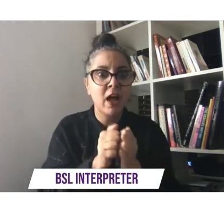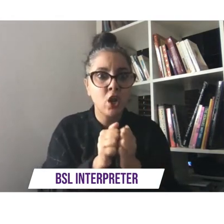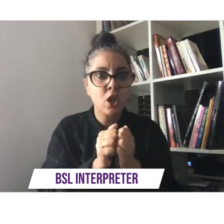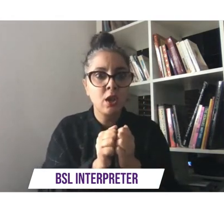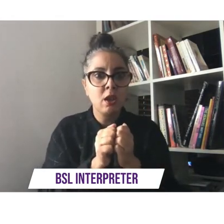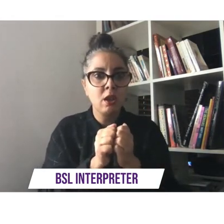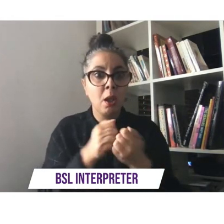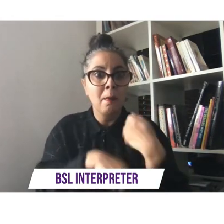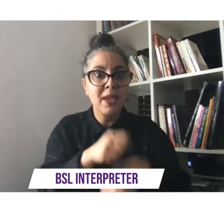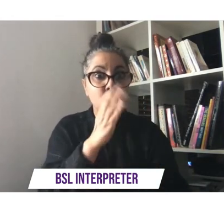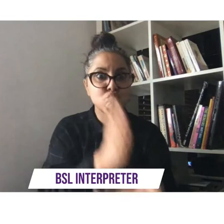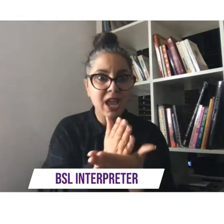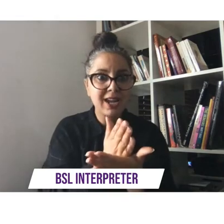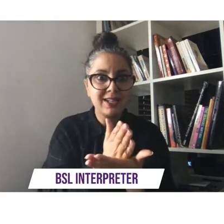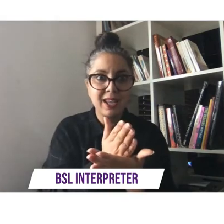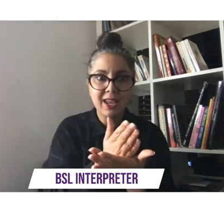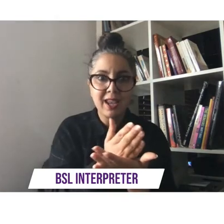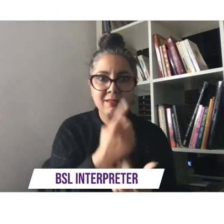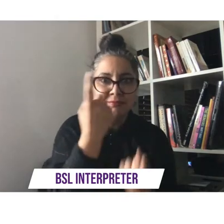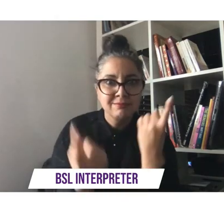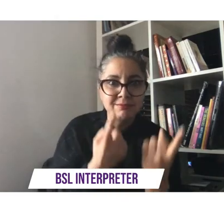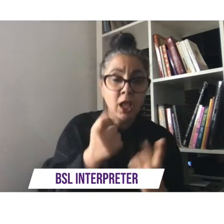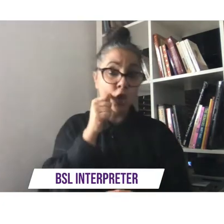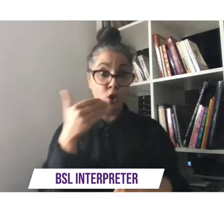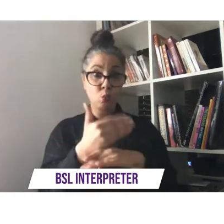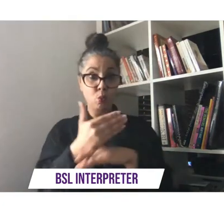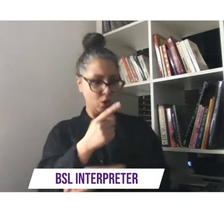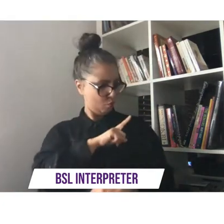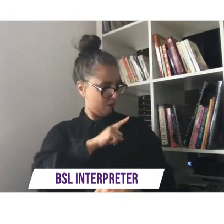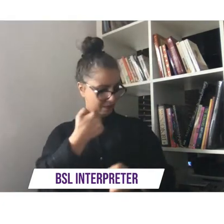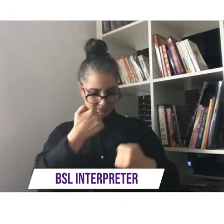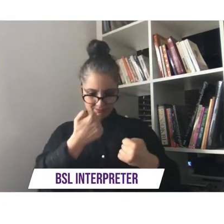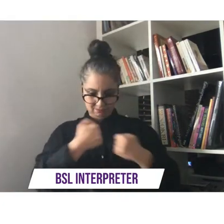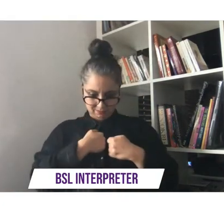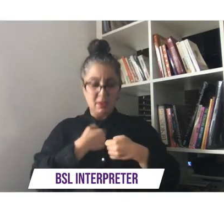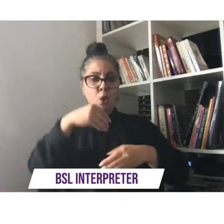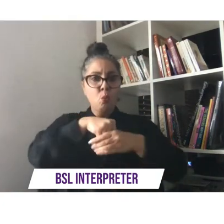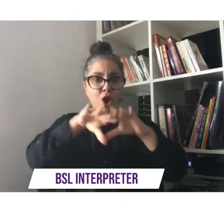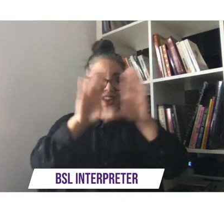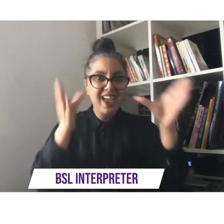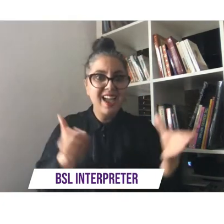i know it beca works because i see it in my world every day if we as disabled people are